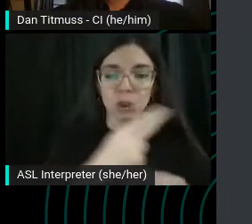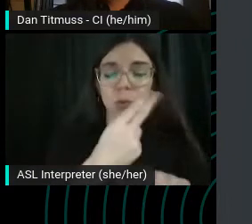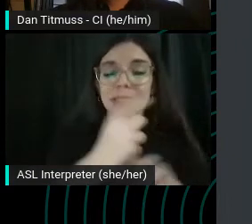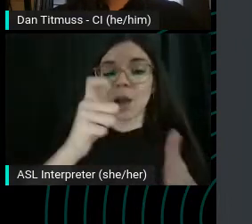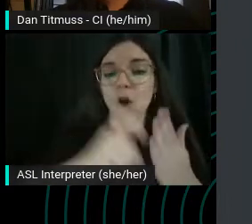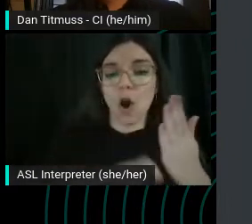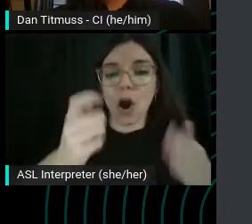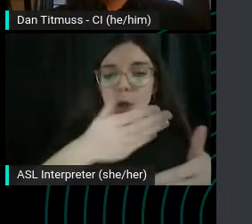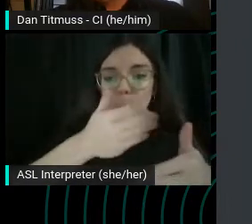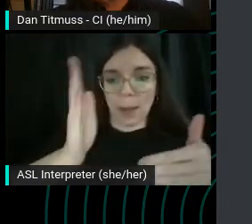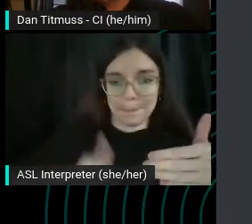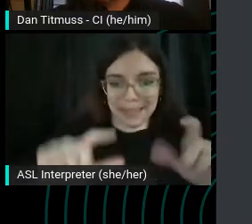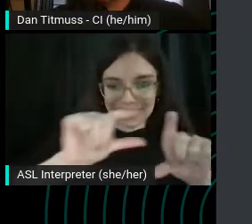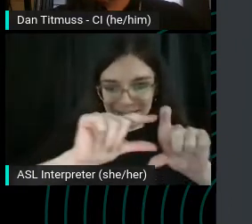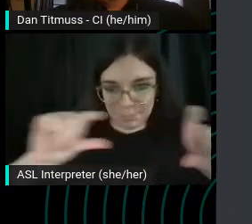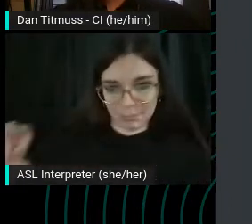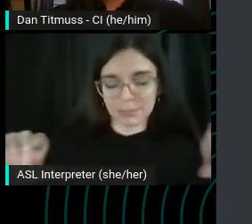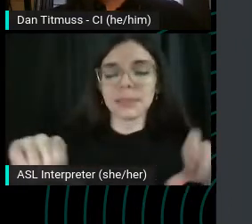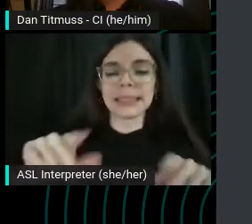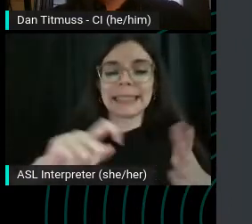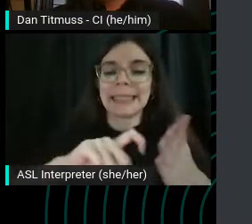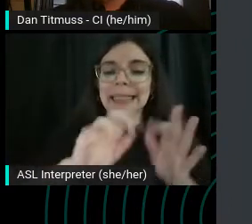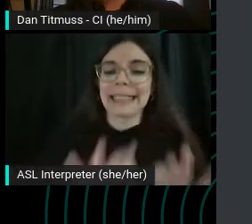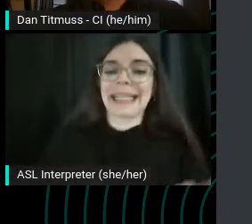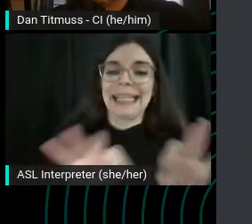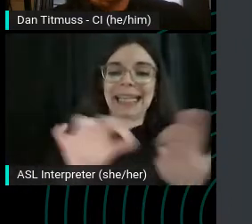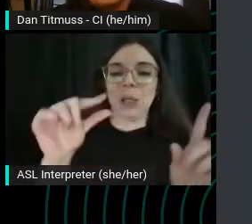Planner tools, like answer the public who really helped with seeing